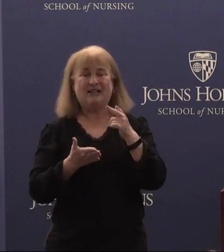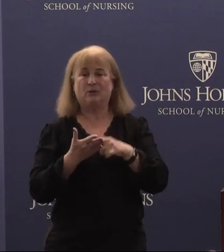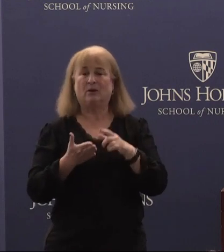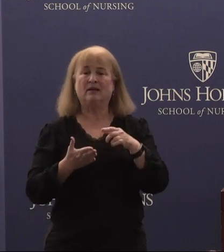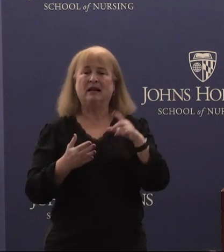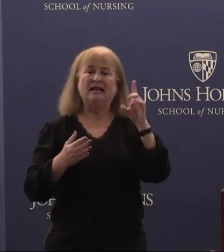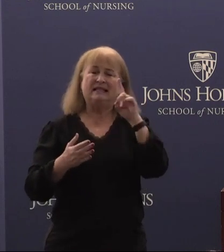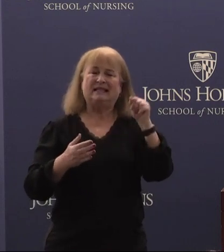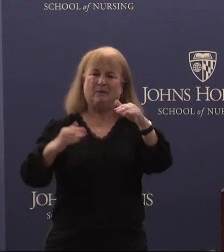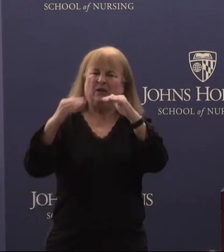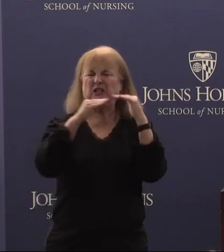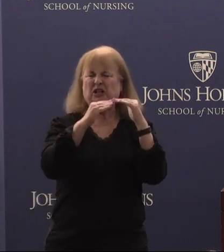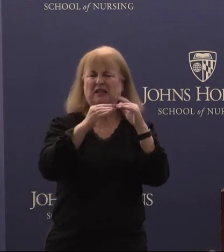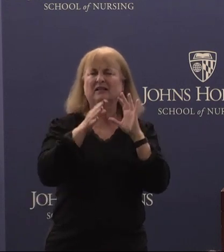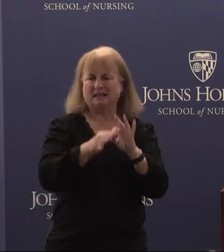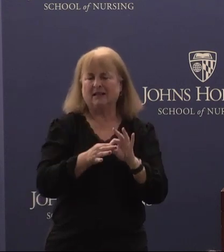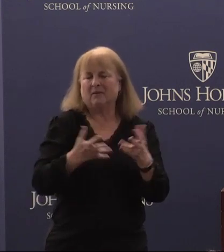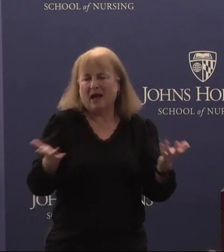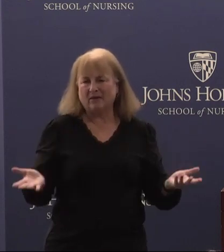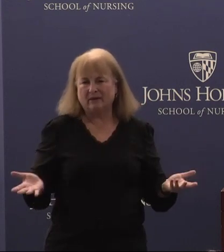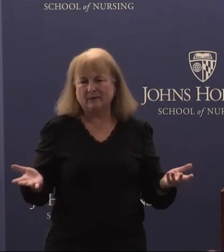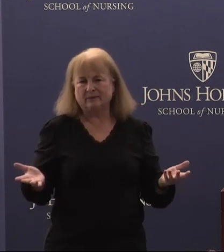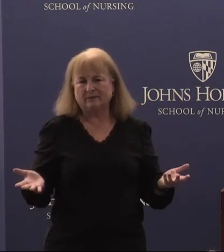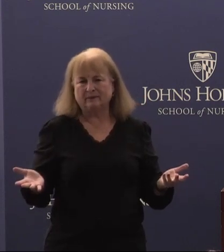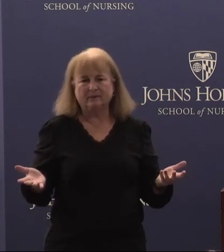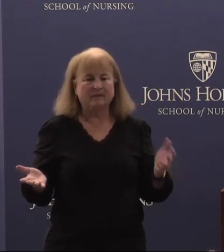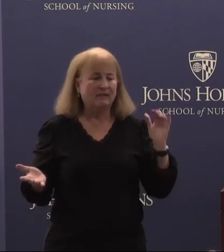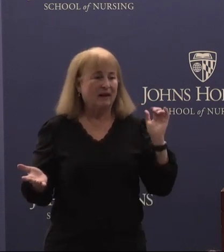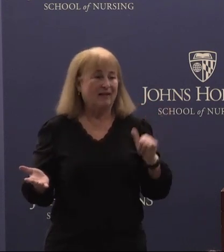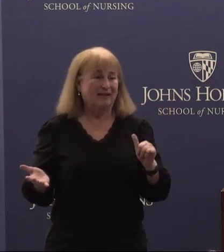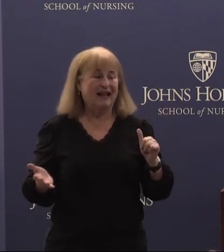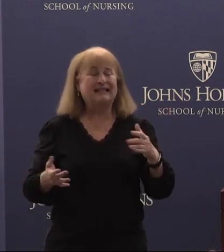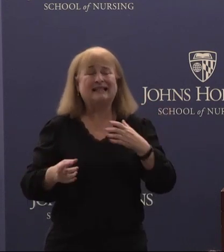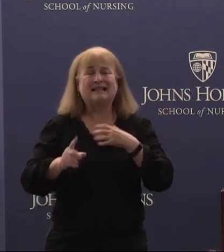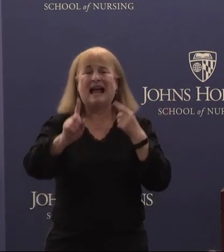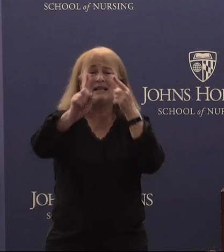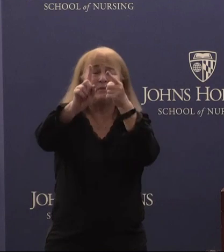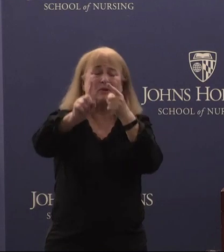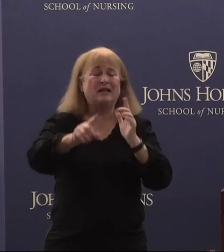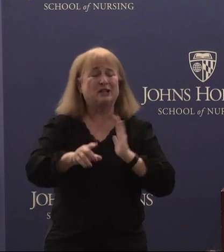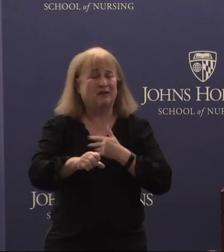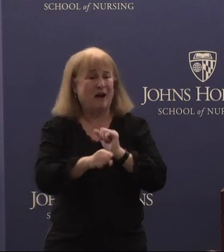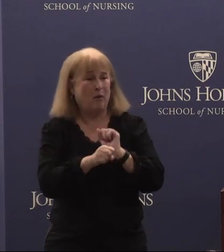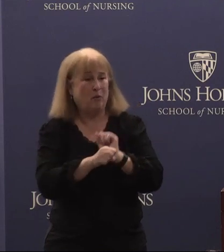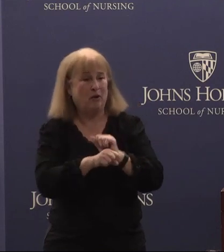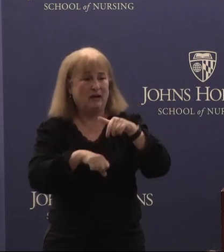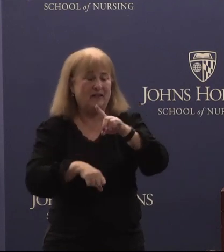is all about, right? And that's the aspiration of the work we're doing at the disability health